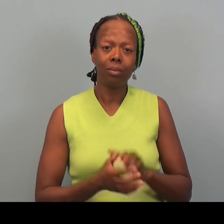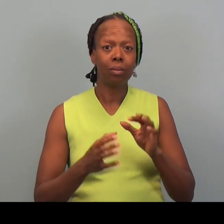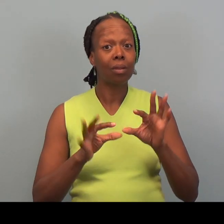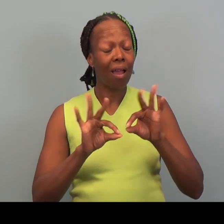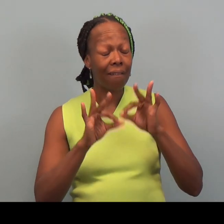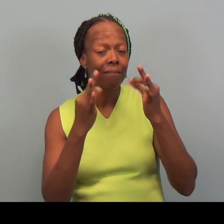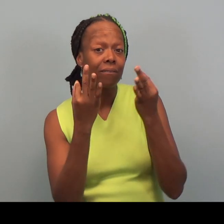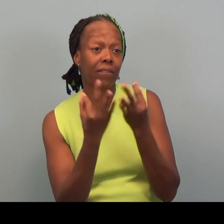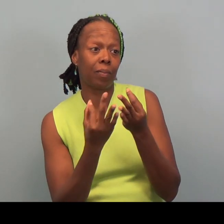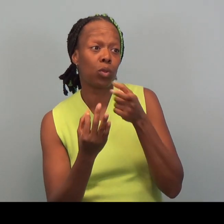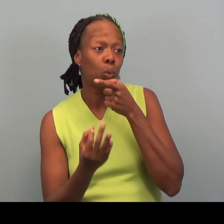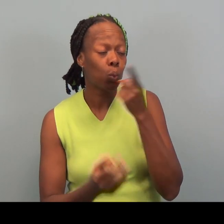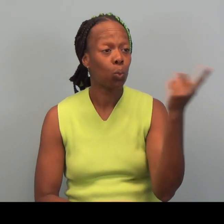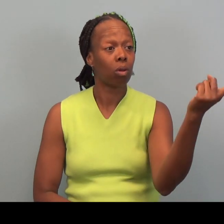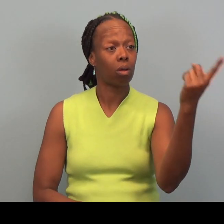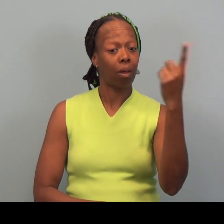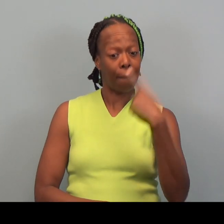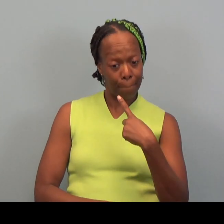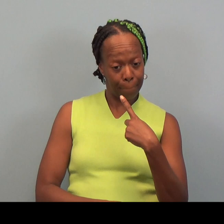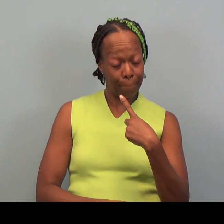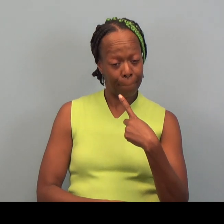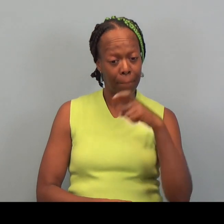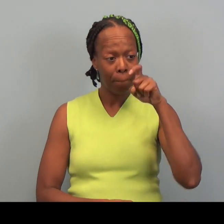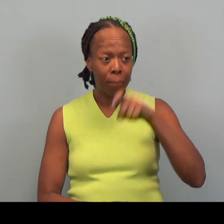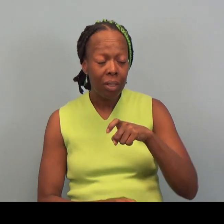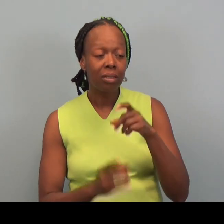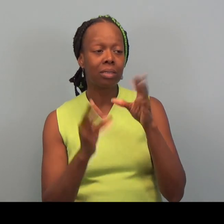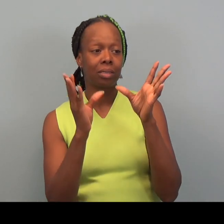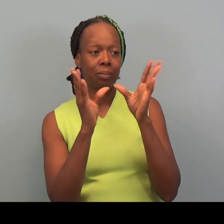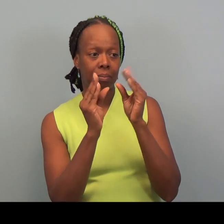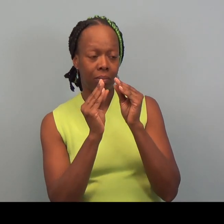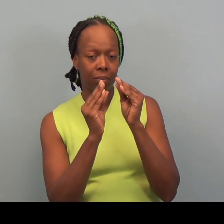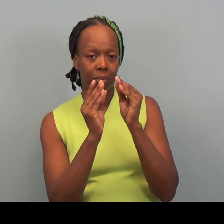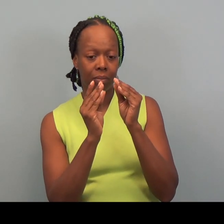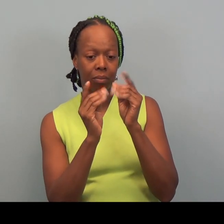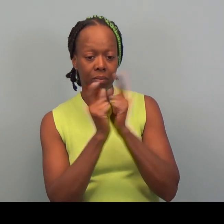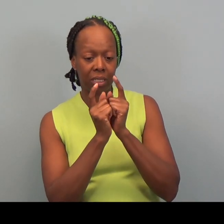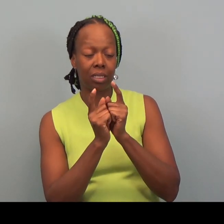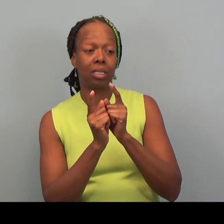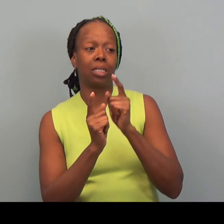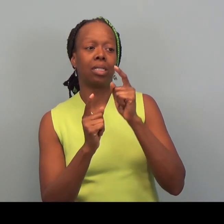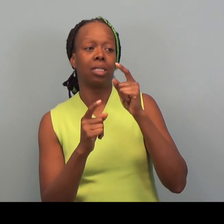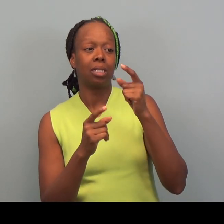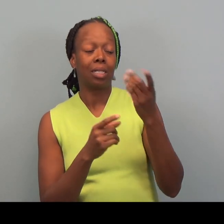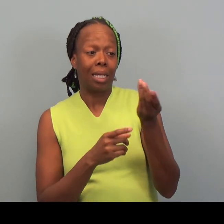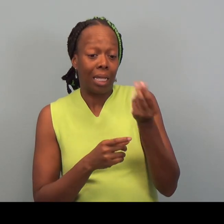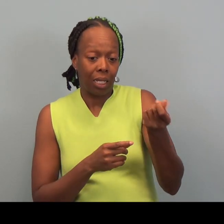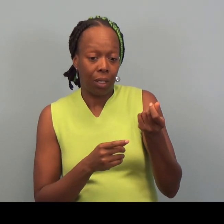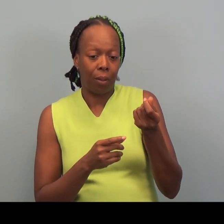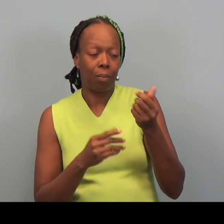So a family that comes to our tax site has to meet income eligibility guidelines.